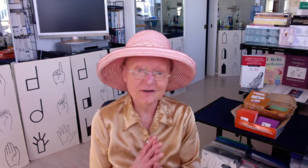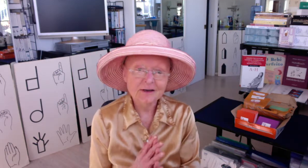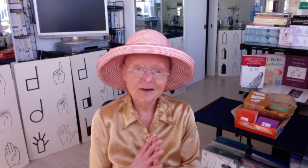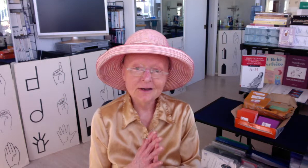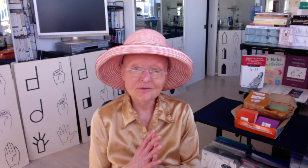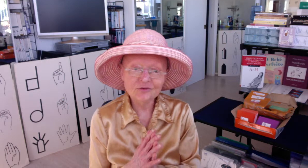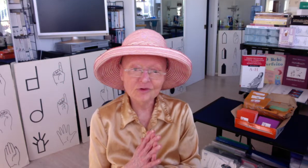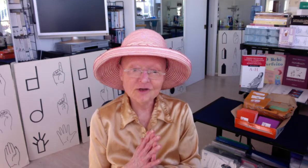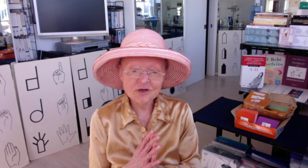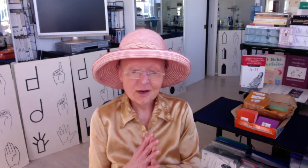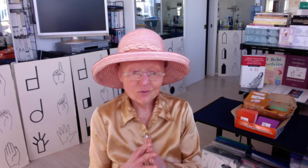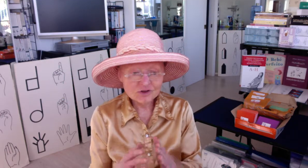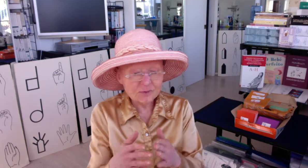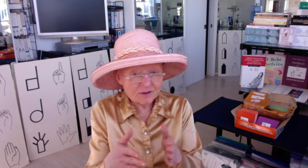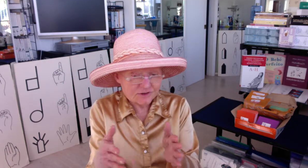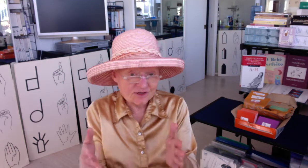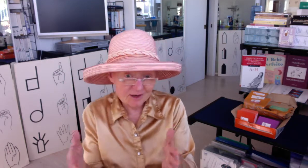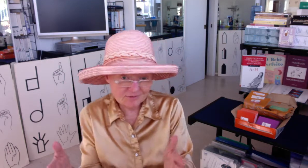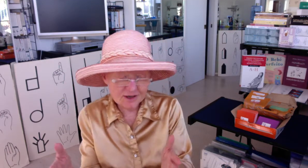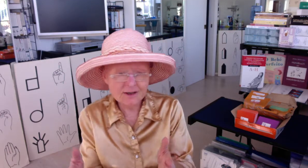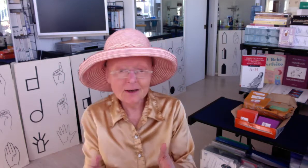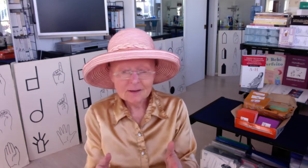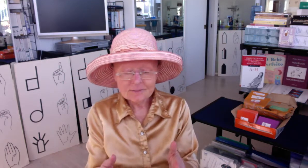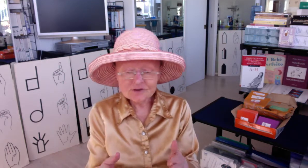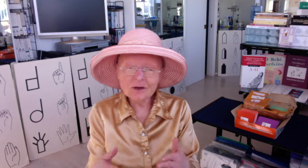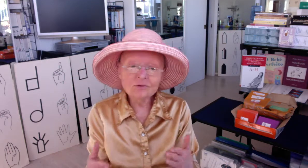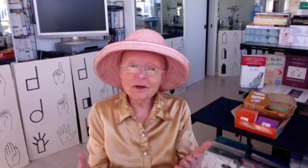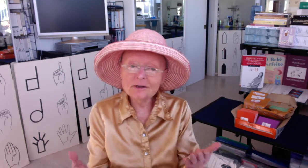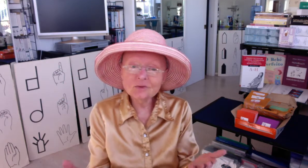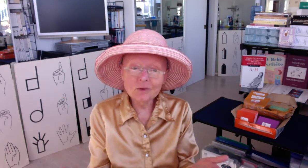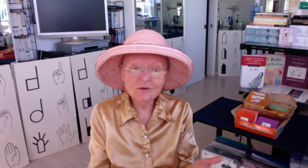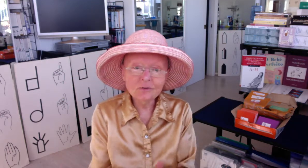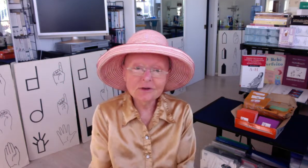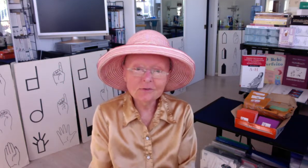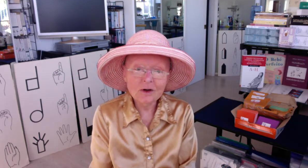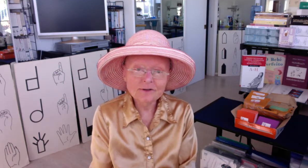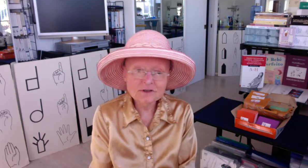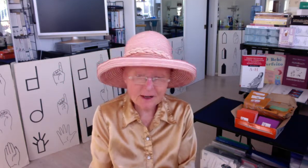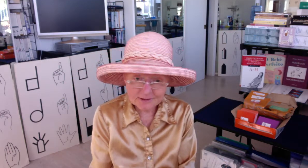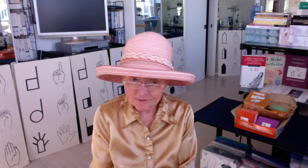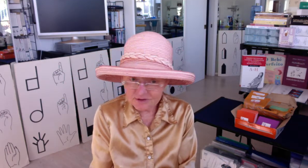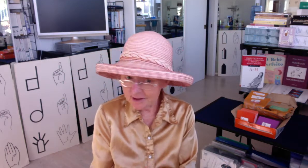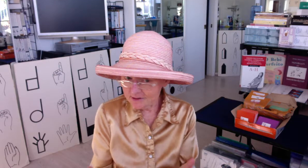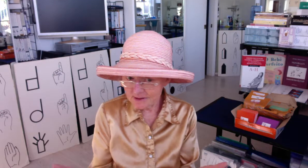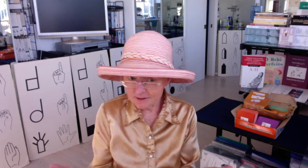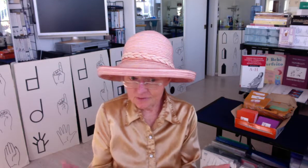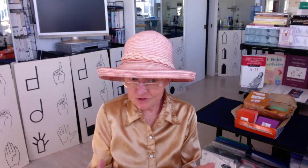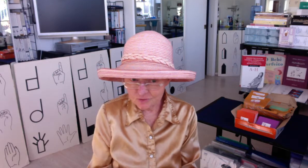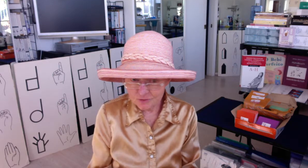in French, which means "SignWriting". SignWriting is a way to read and write sign language - any sign language in the world.